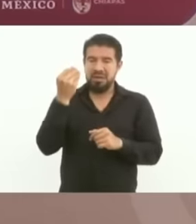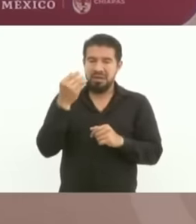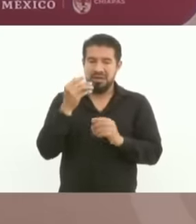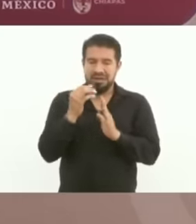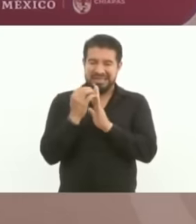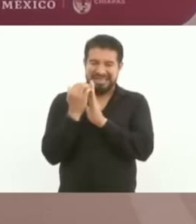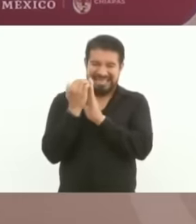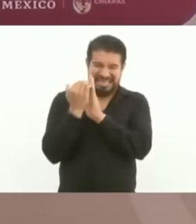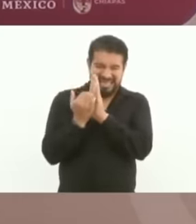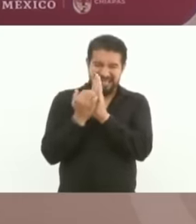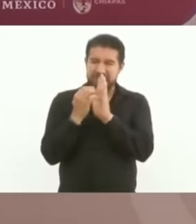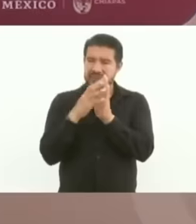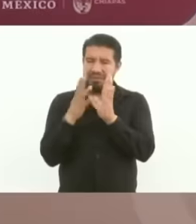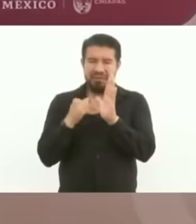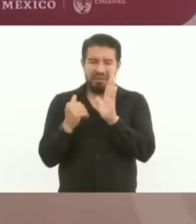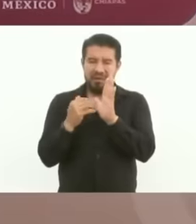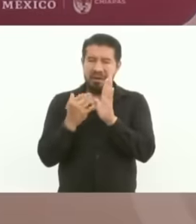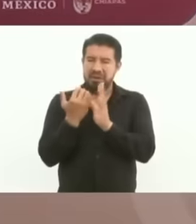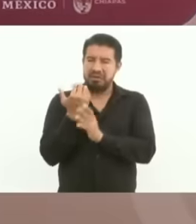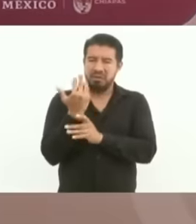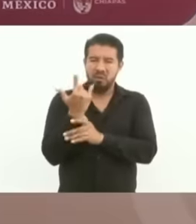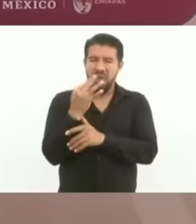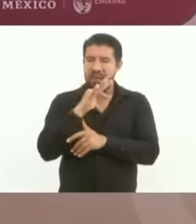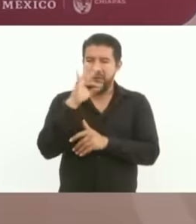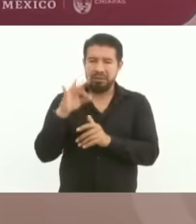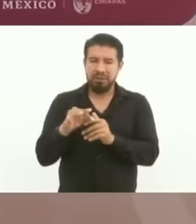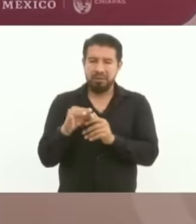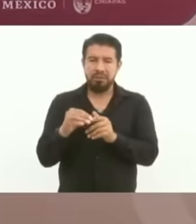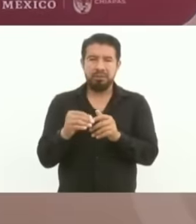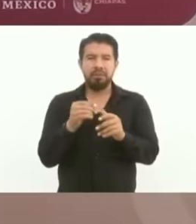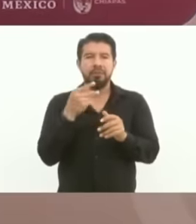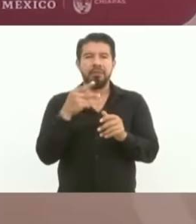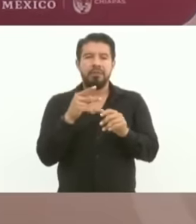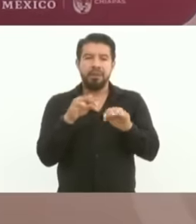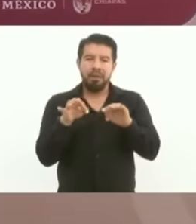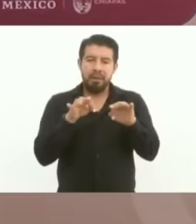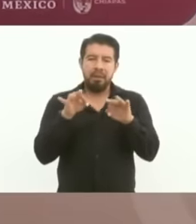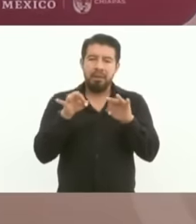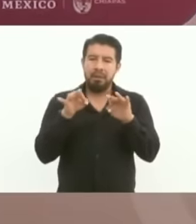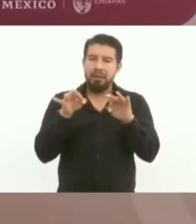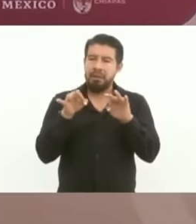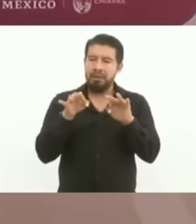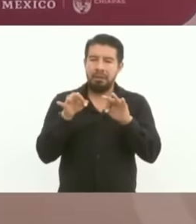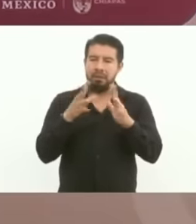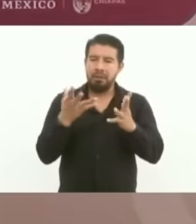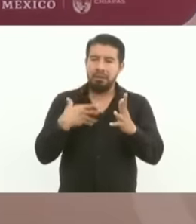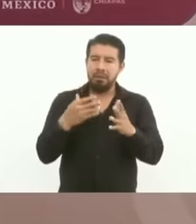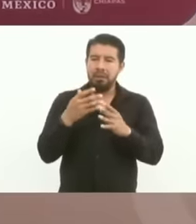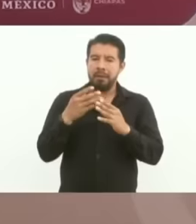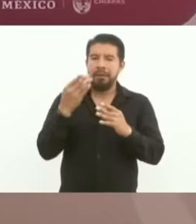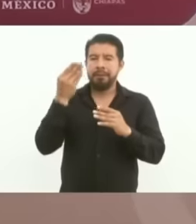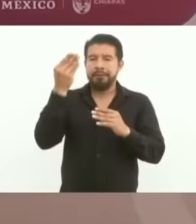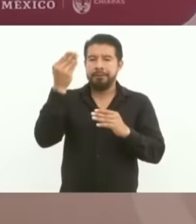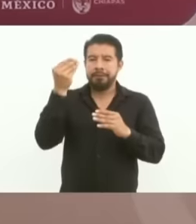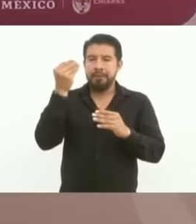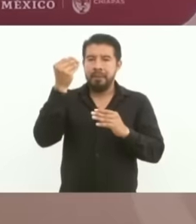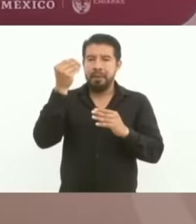than half, meaning that after having worked this At the time of retirement